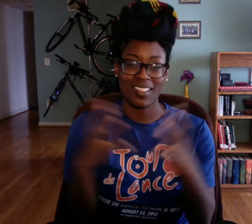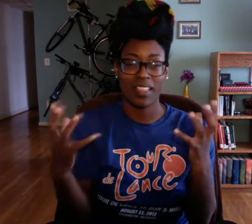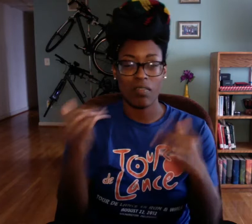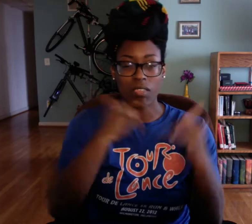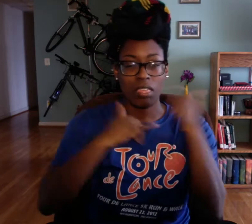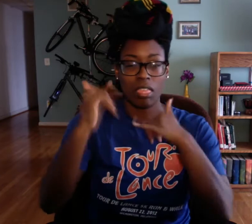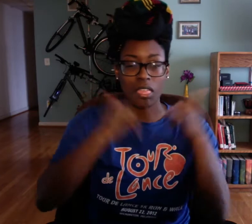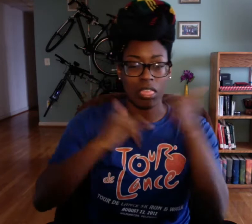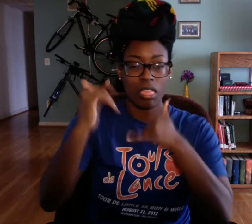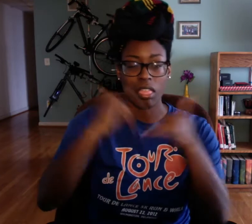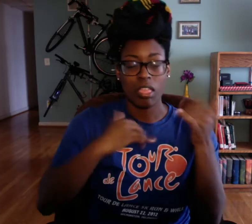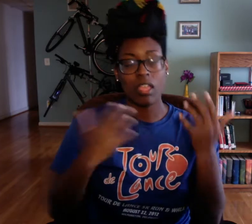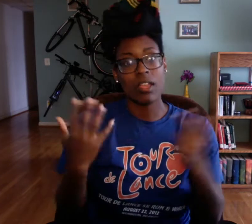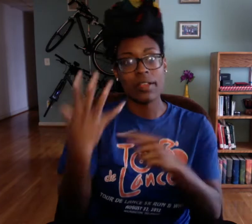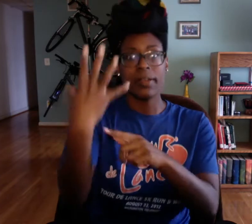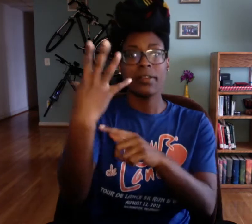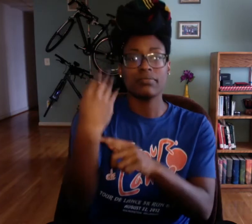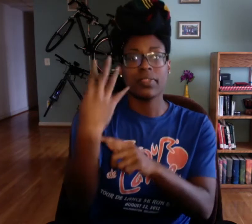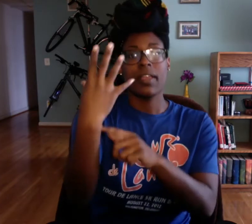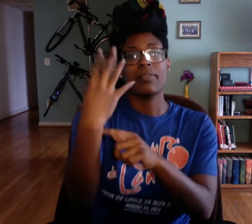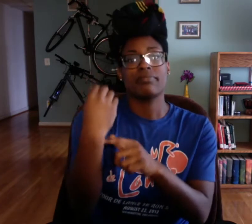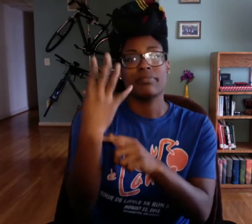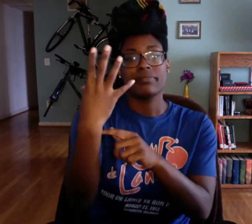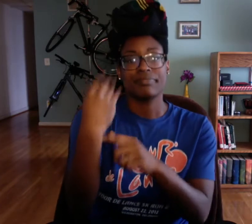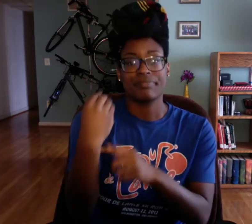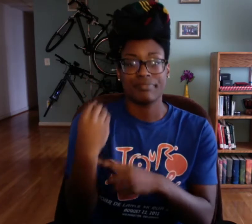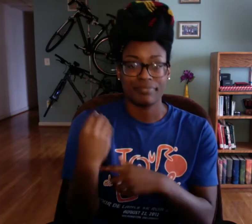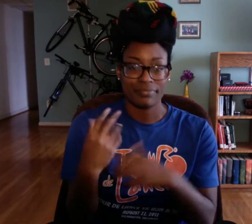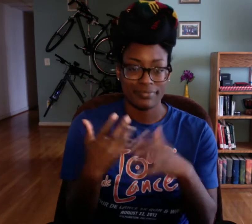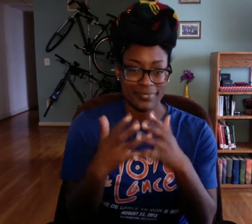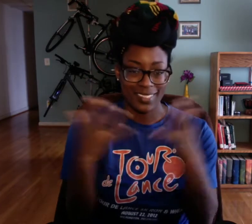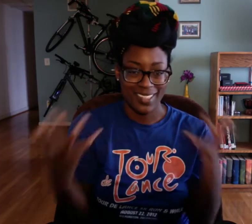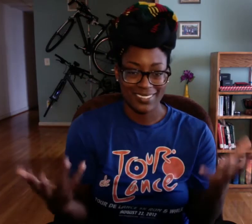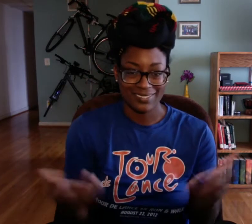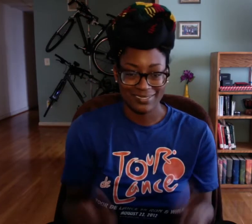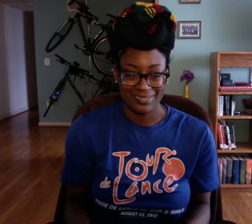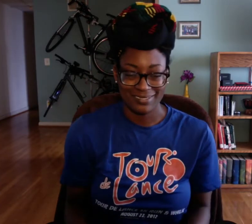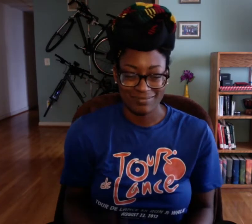It's just a lot of like, "ugh, I fucked up, let me start that over."